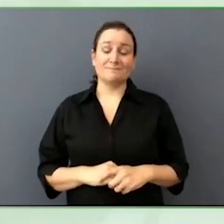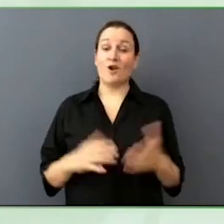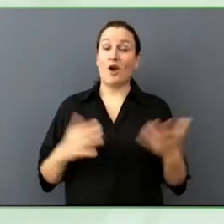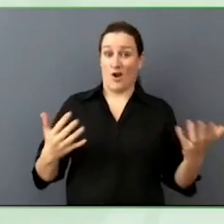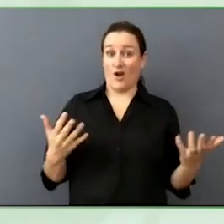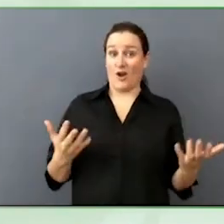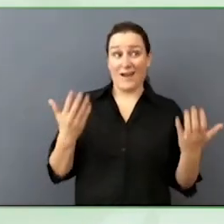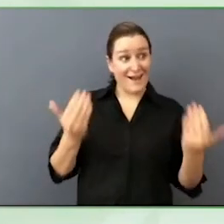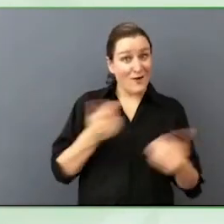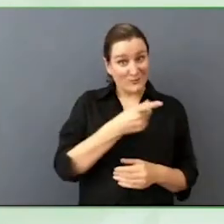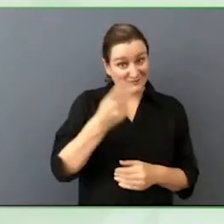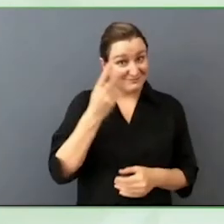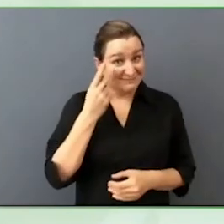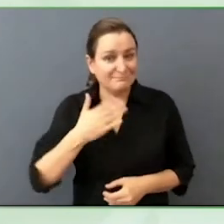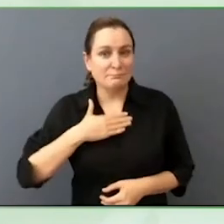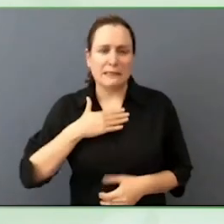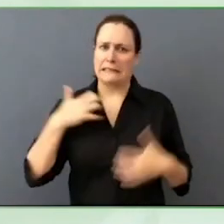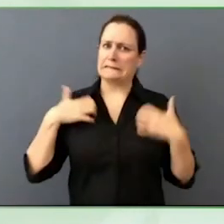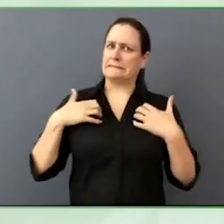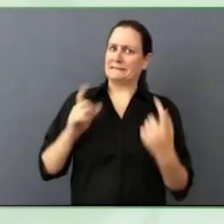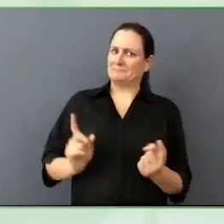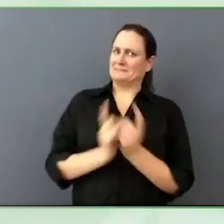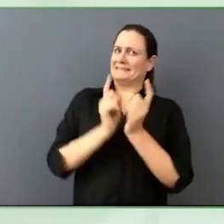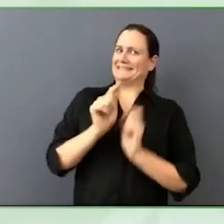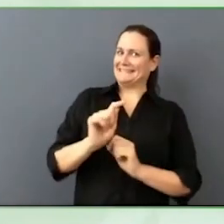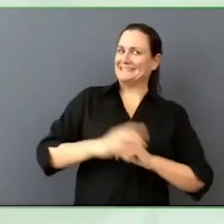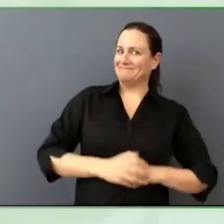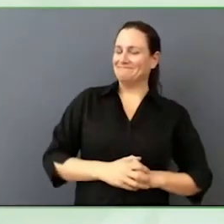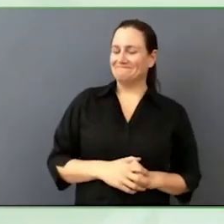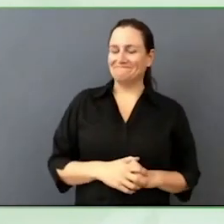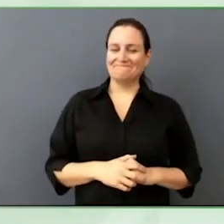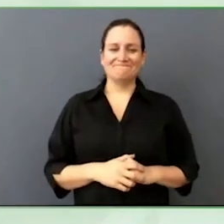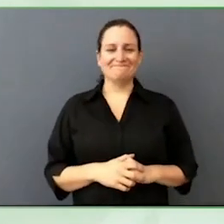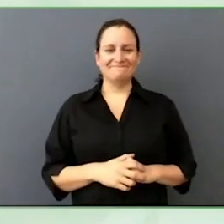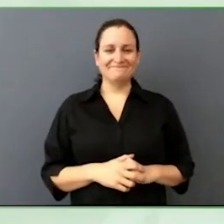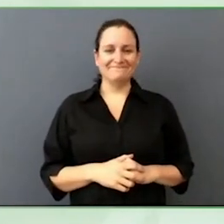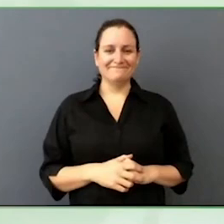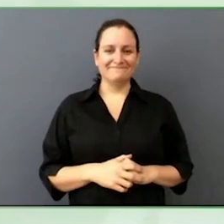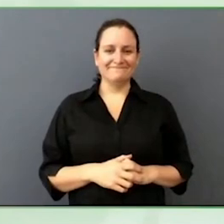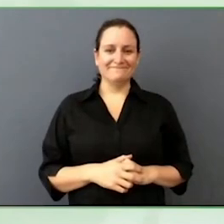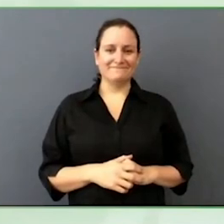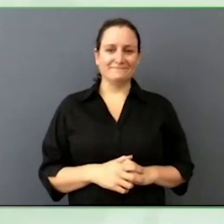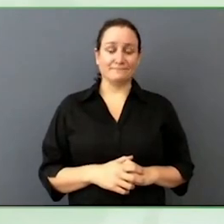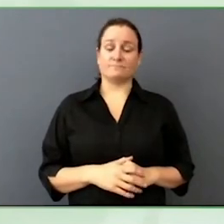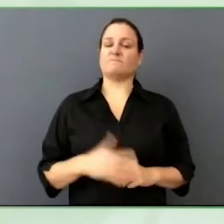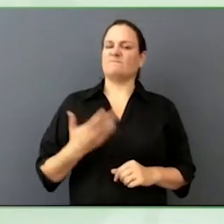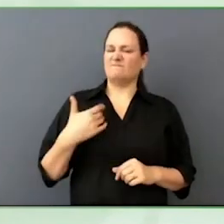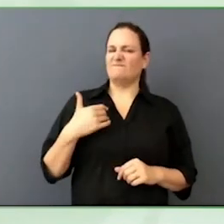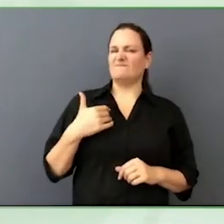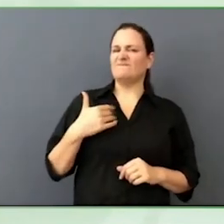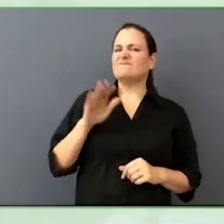I am curious, how was it growing up, in a developing country and